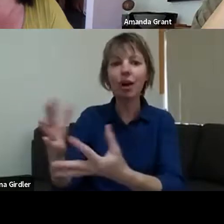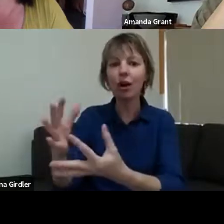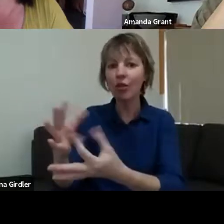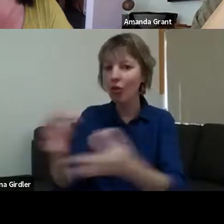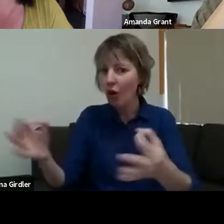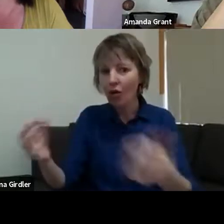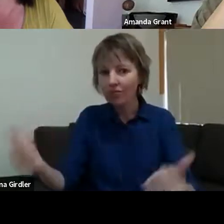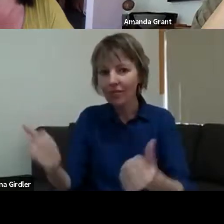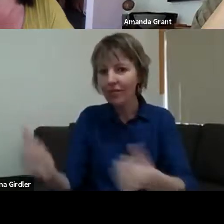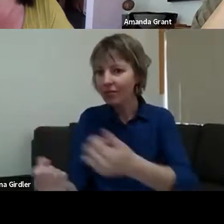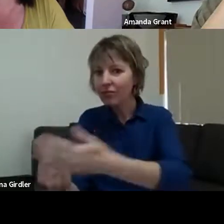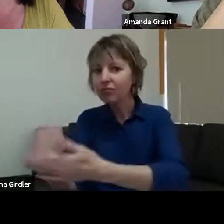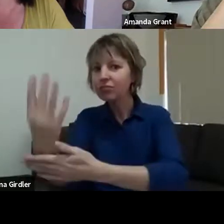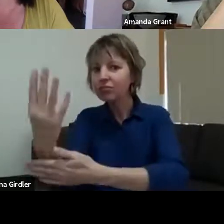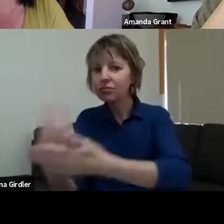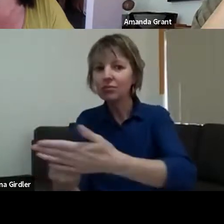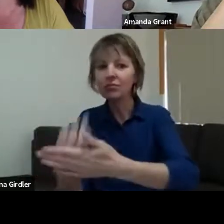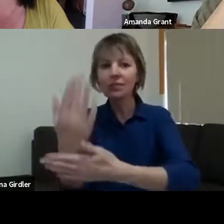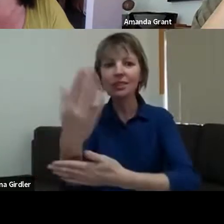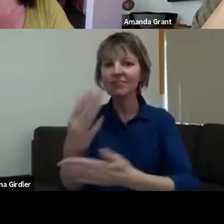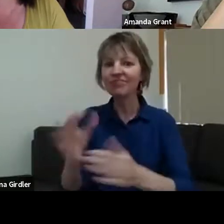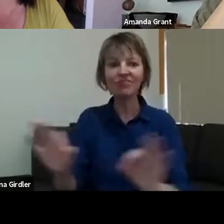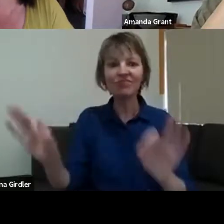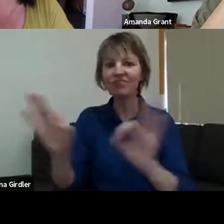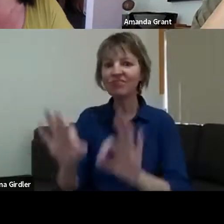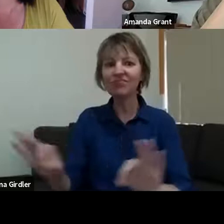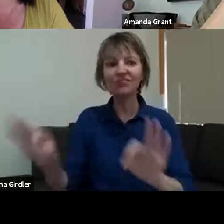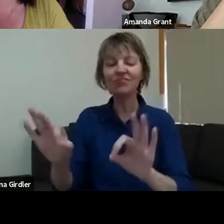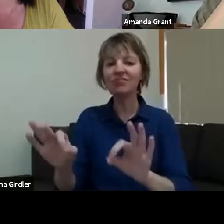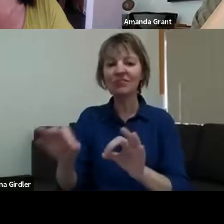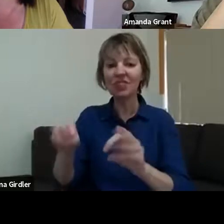of the fire, that the soil's dead in so many parts, and just nothing will